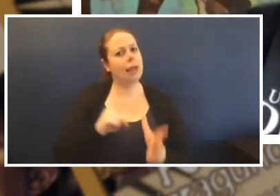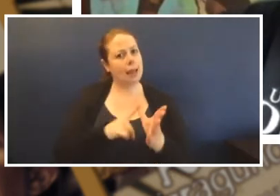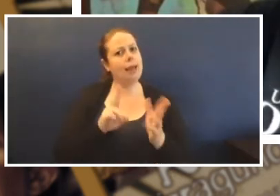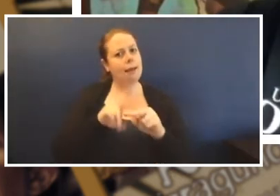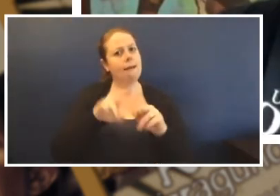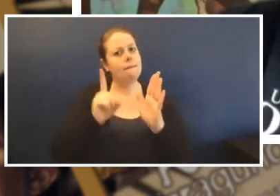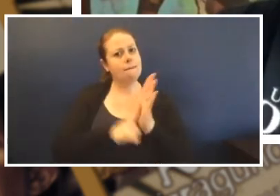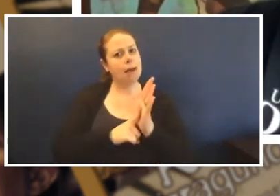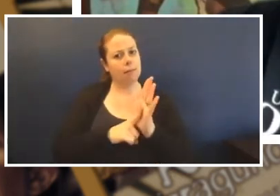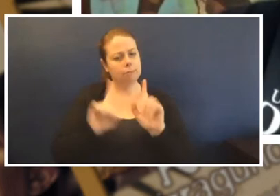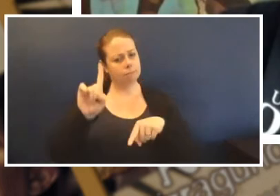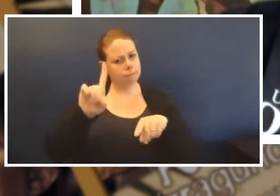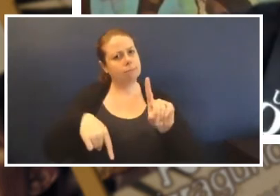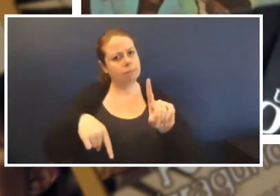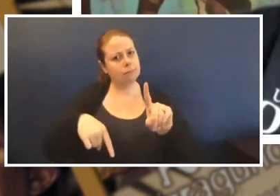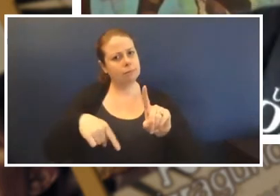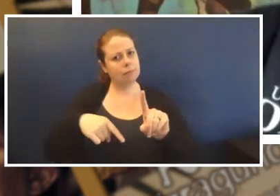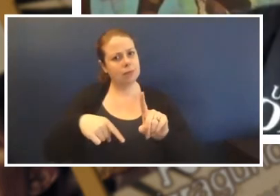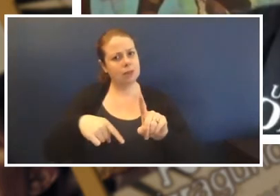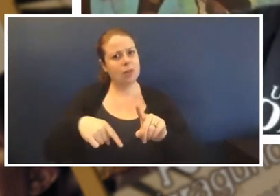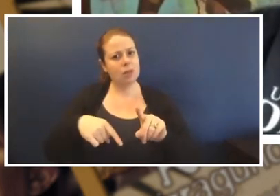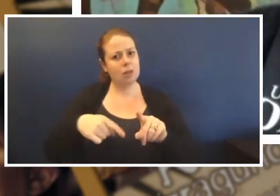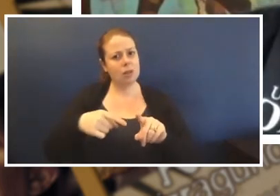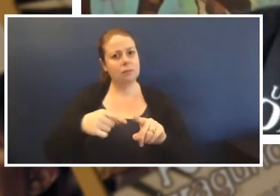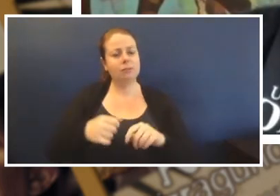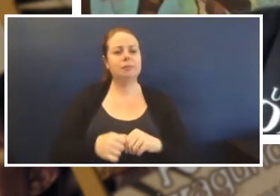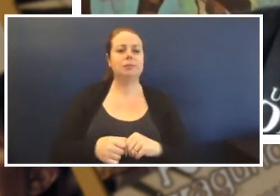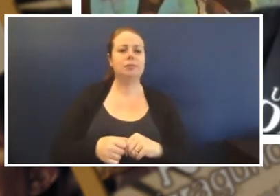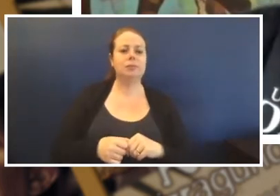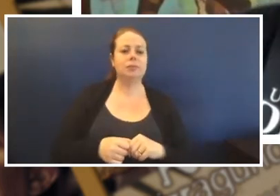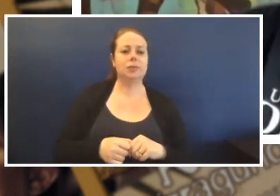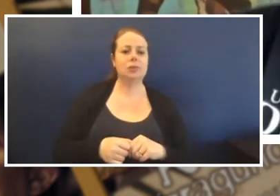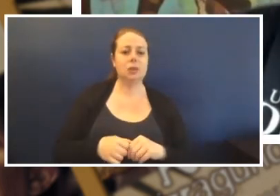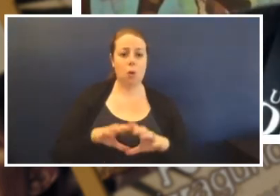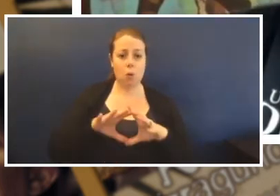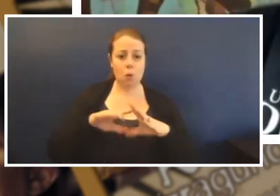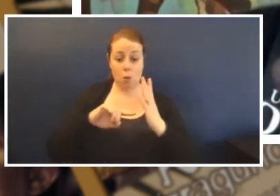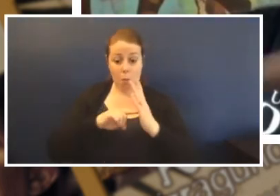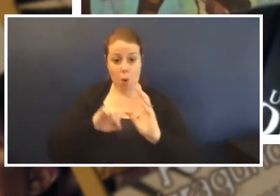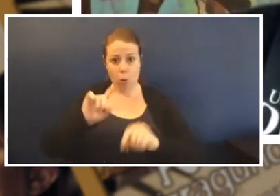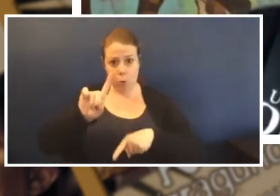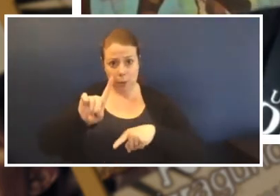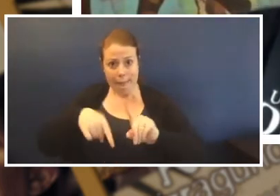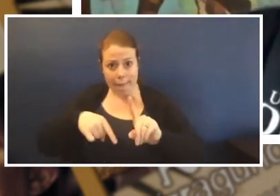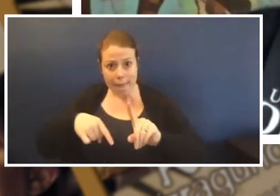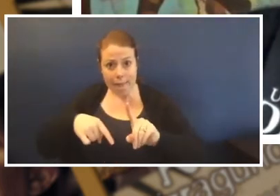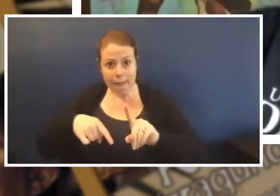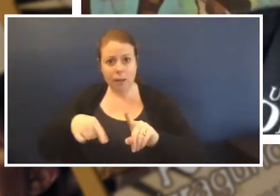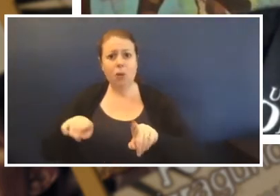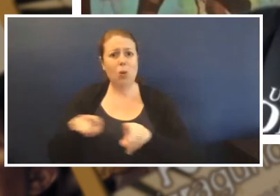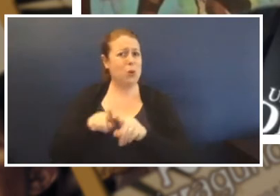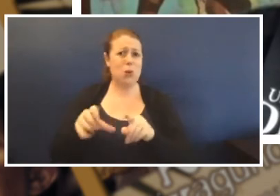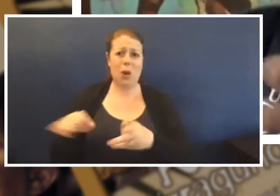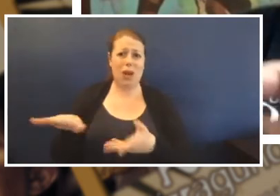kicked the footy in Aussie rules and of course there's rugby union, rugby league and soccer,